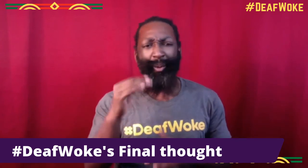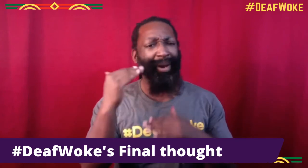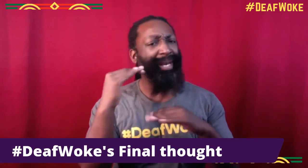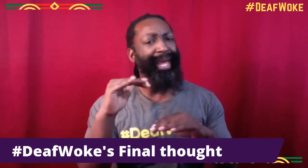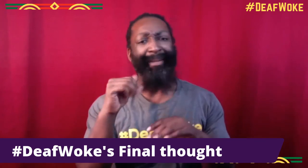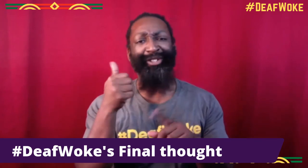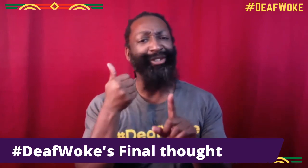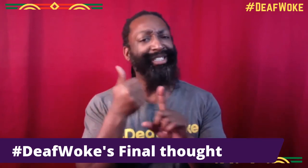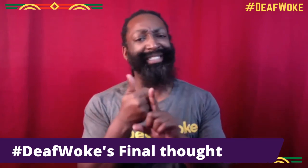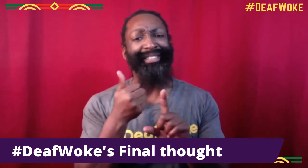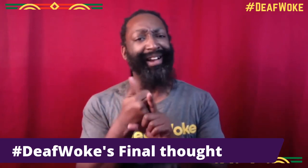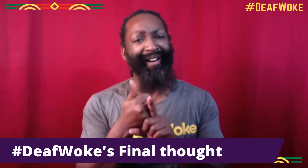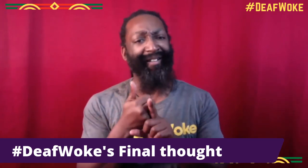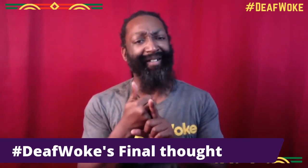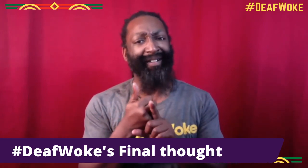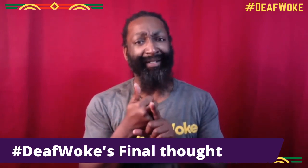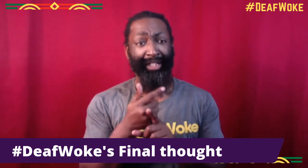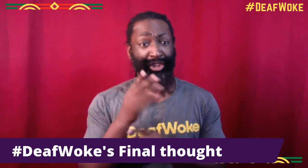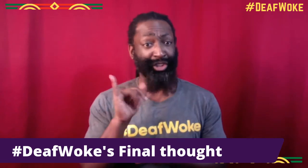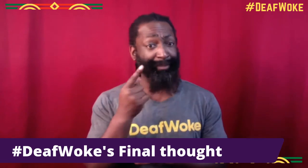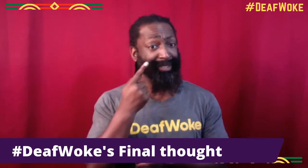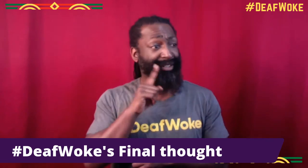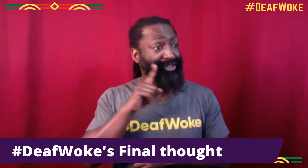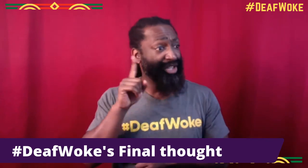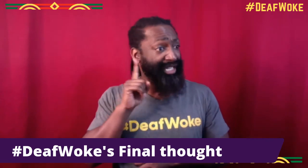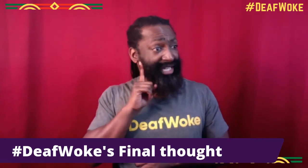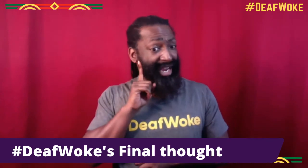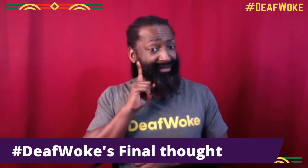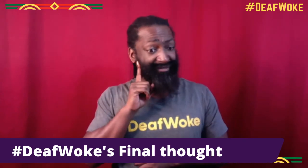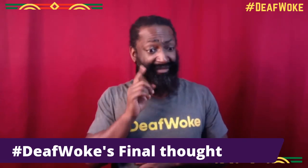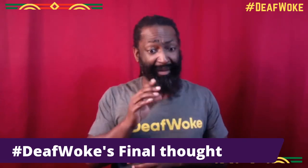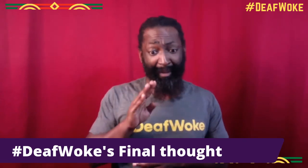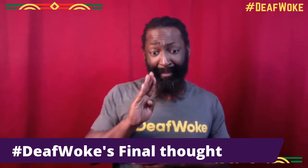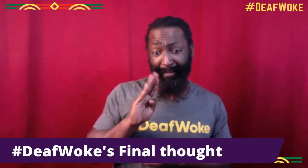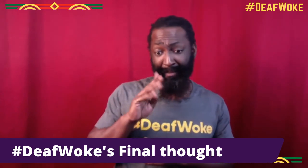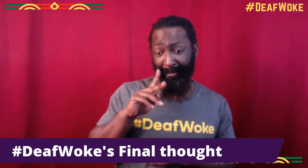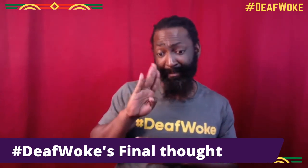So that's what I see when I see CJ Jones. I see someone who doesn't have limits,